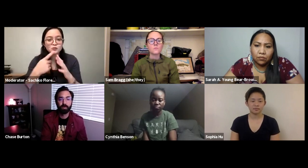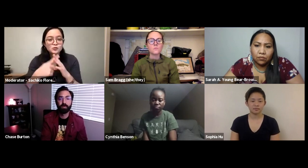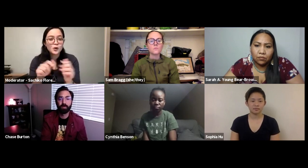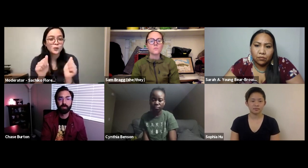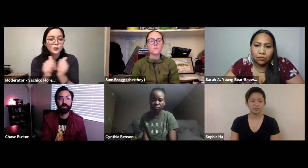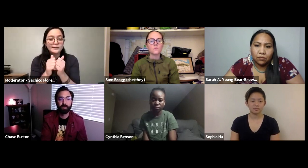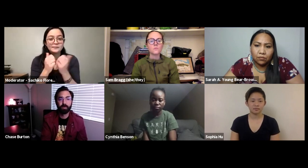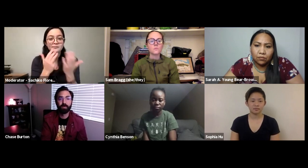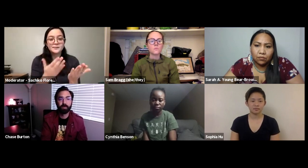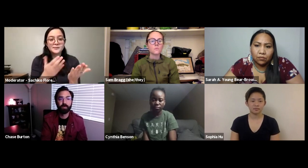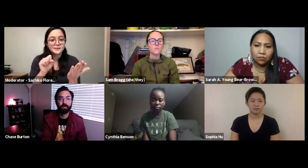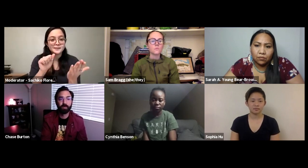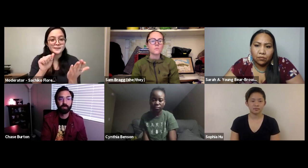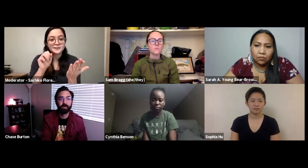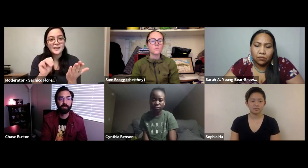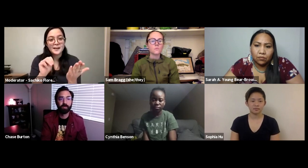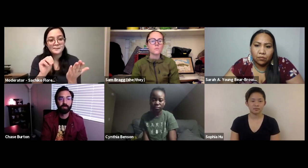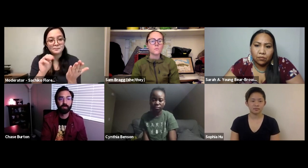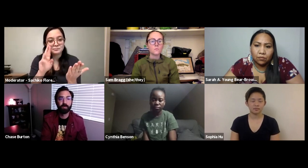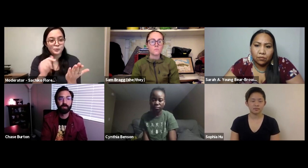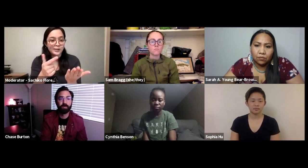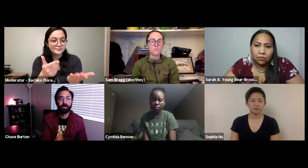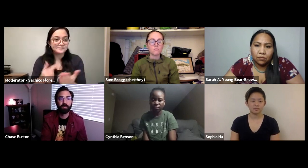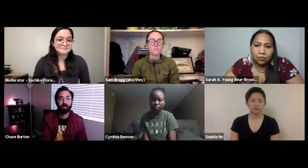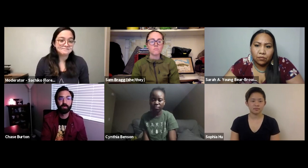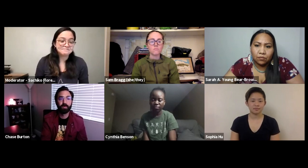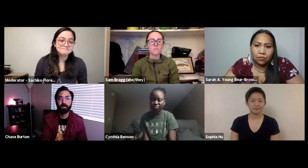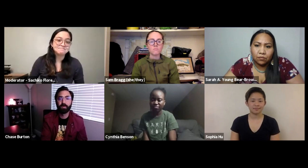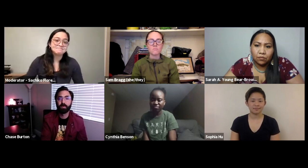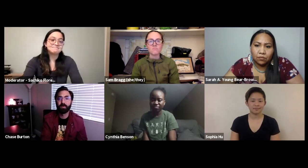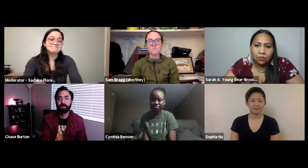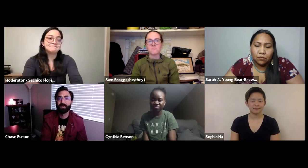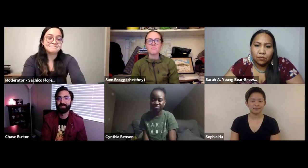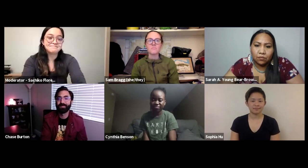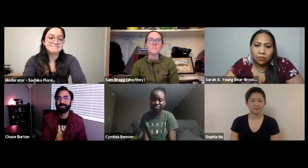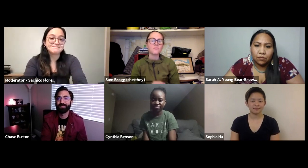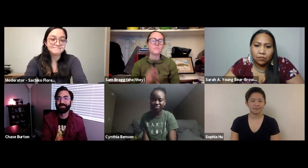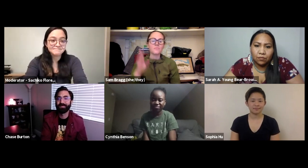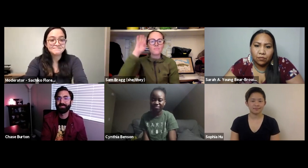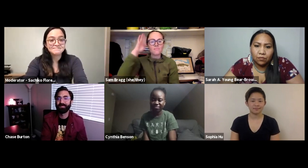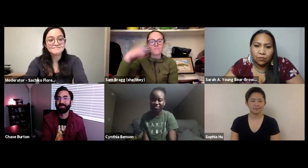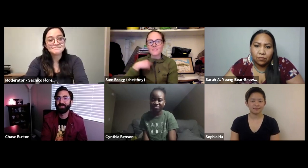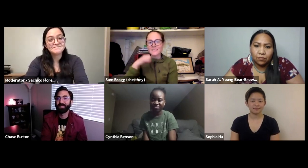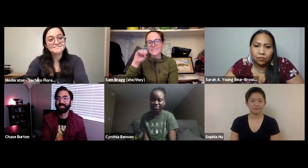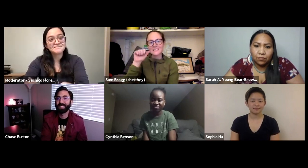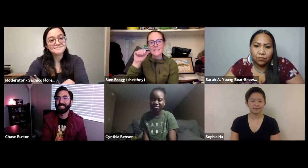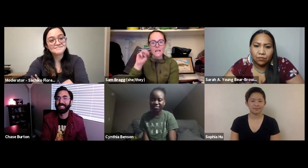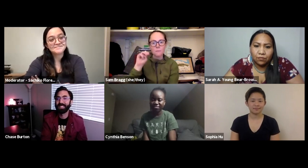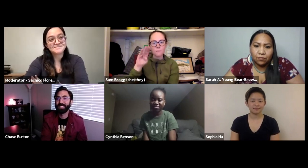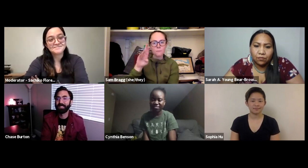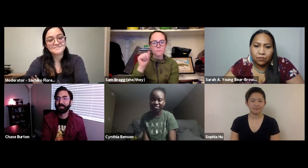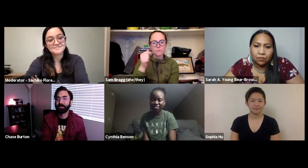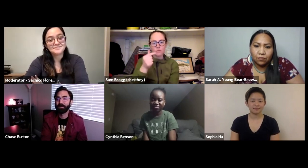with the outdoor fields and your current position. We'll start with Sam Bragg. SAM: Hi everyone